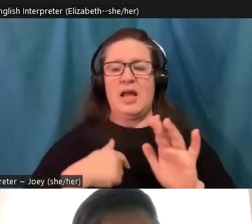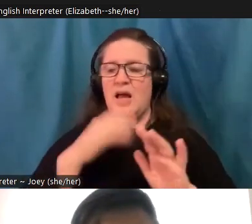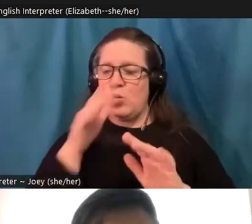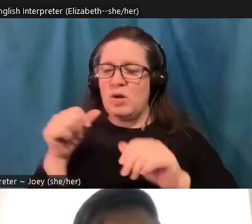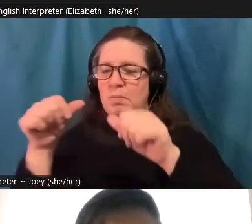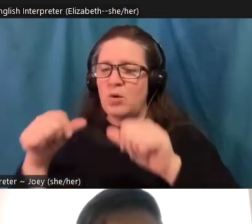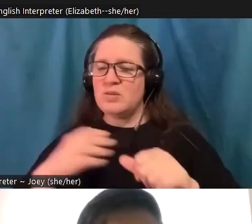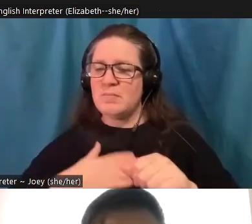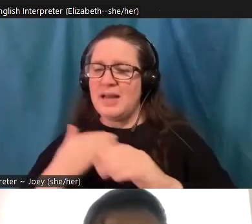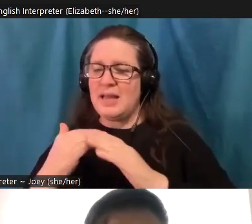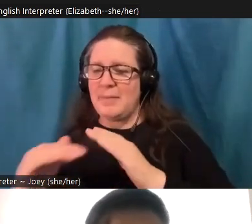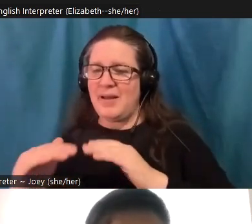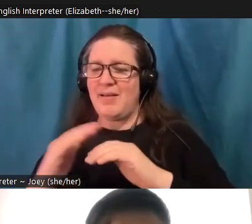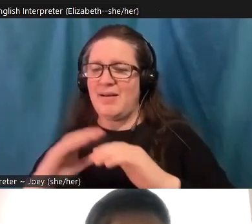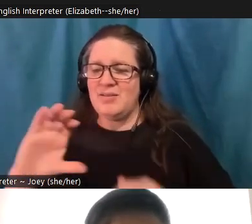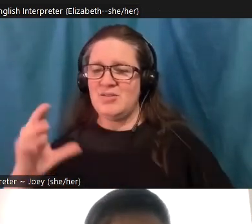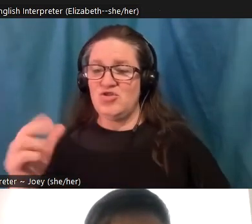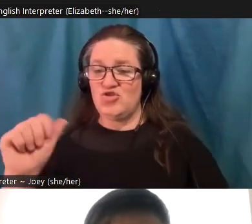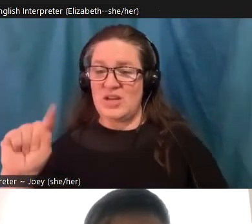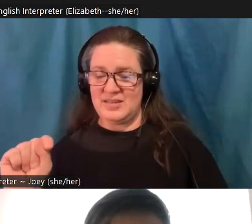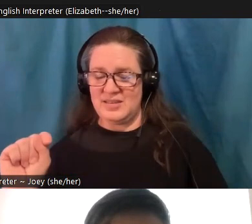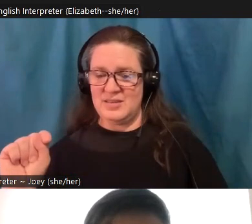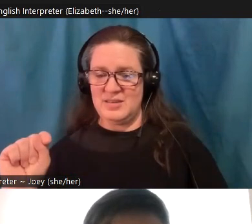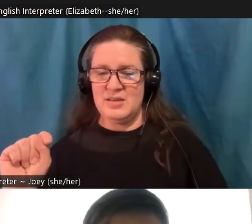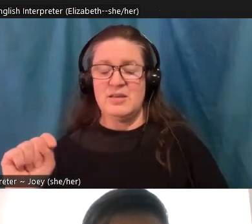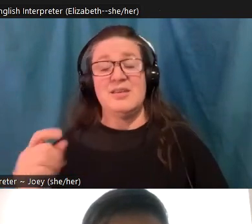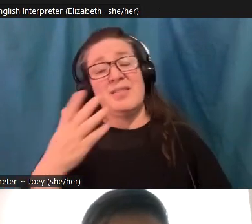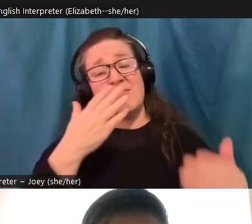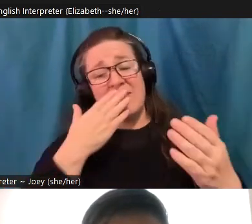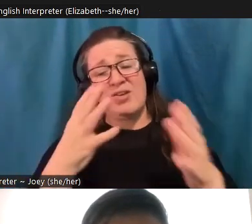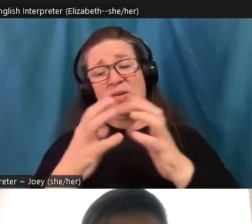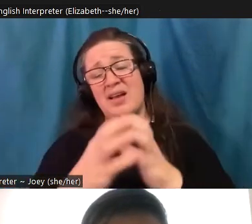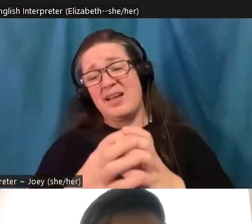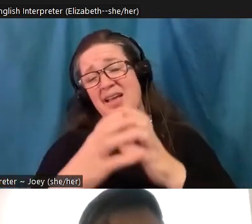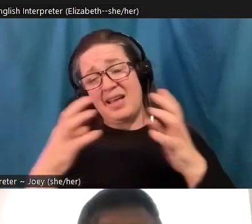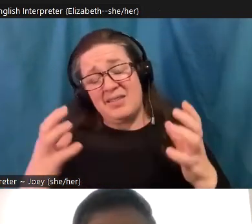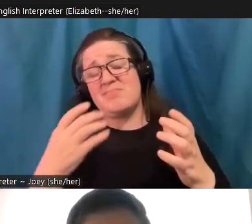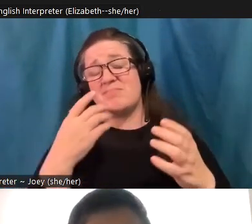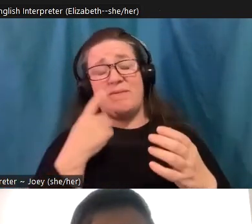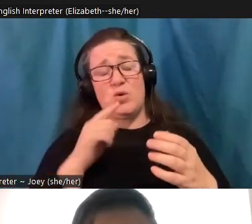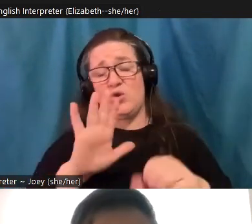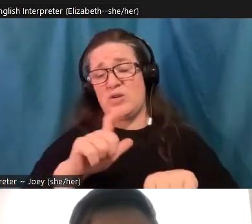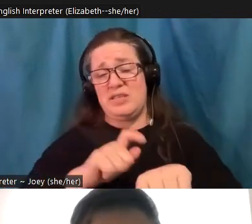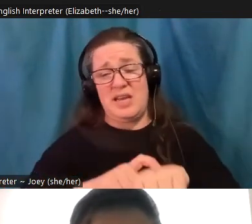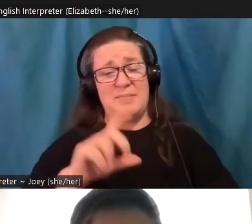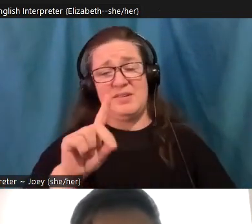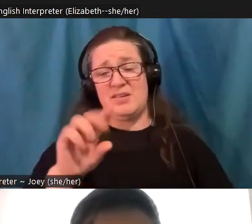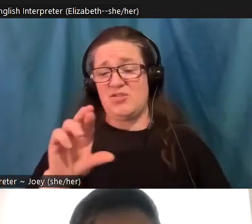Other than that, thank you again. So so much, Dr. Atkinson for your time and thank you all for coming and attending and